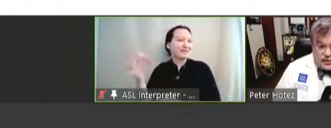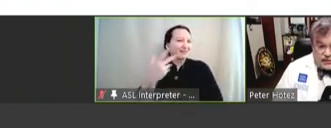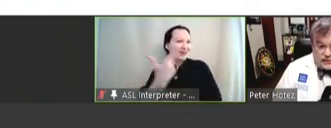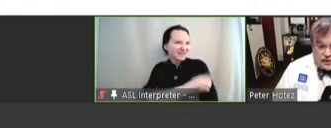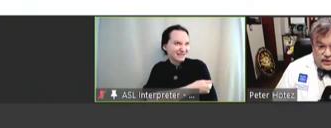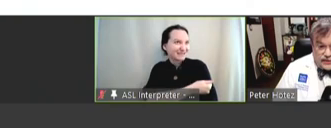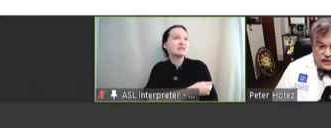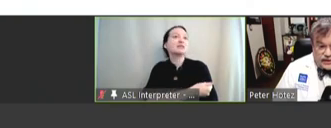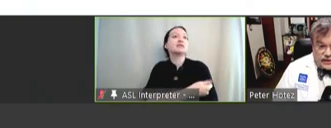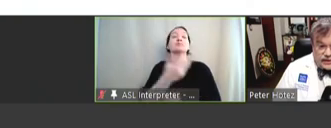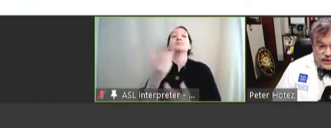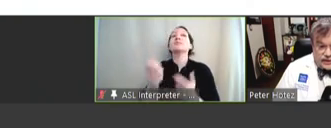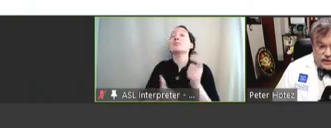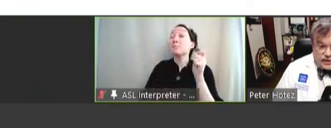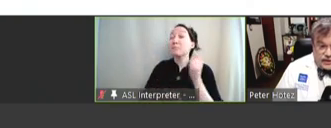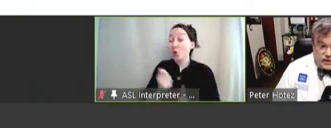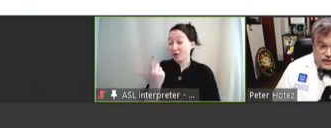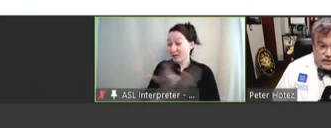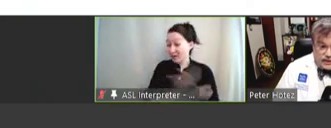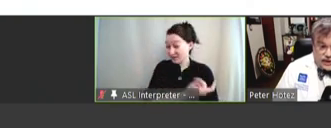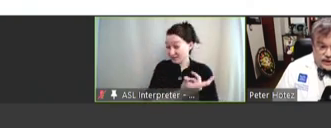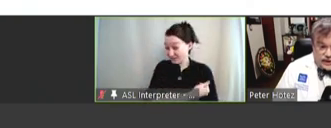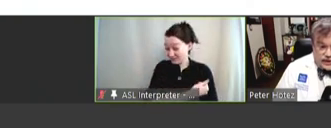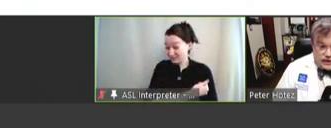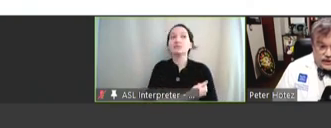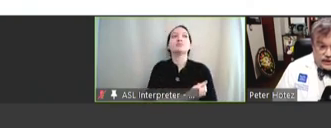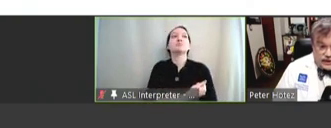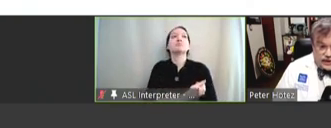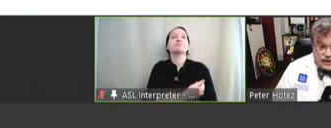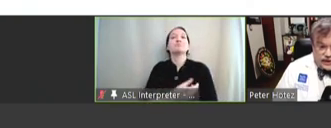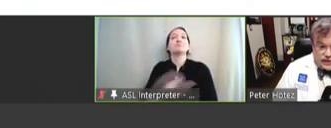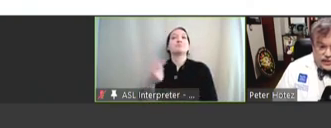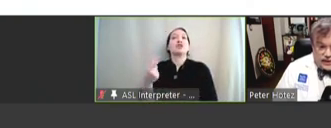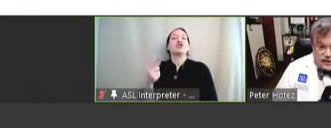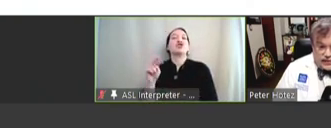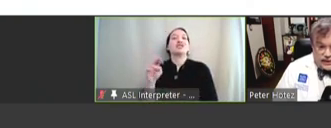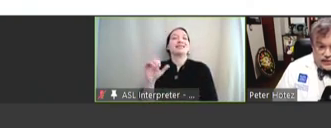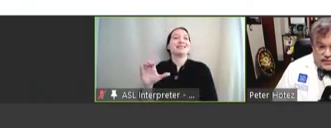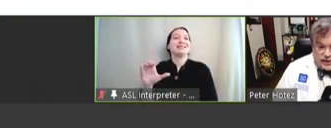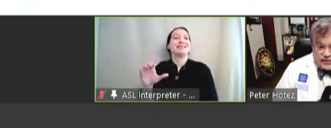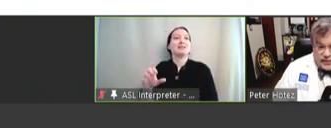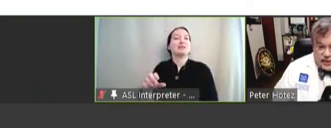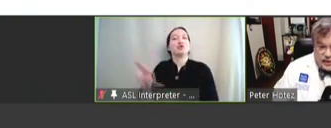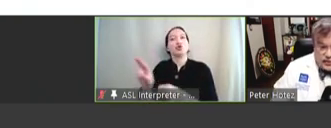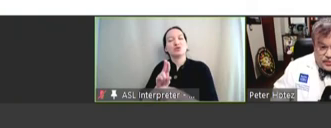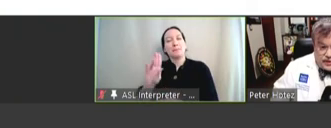most of our vaccines are genetically engineered in yeast or bacteria. We make them by microbial